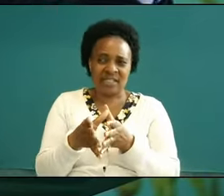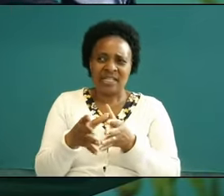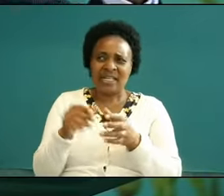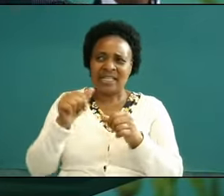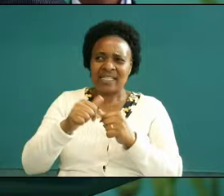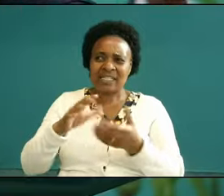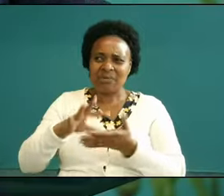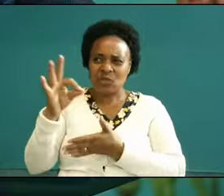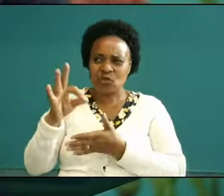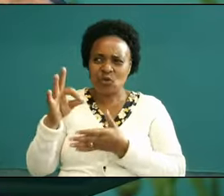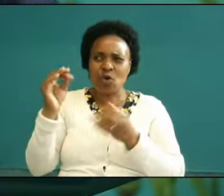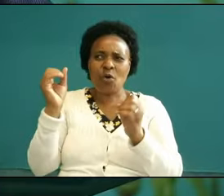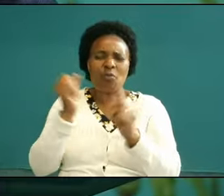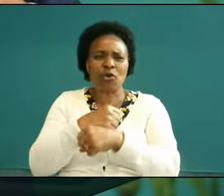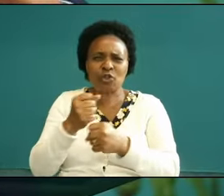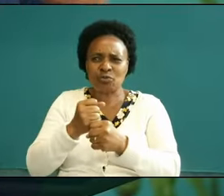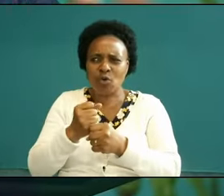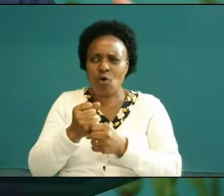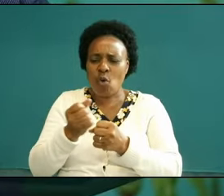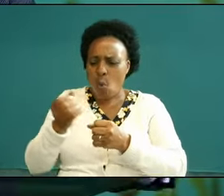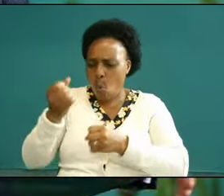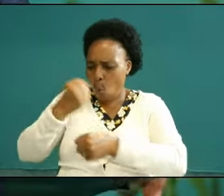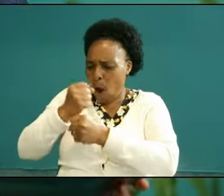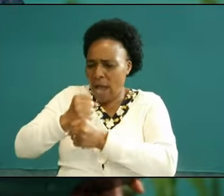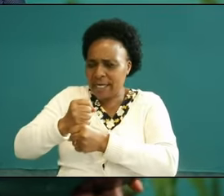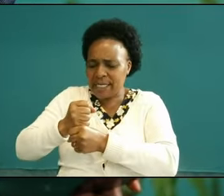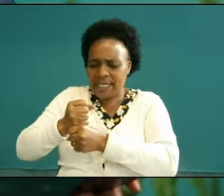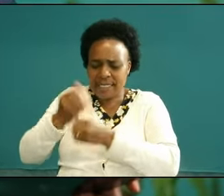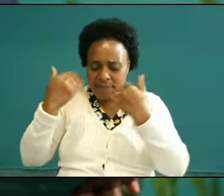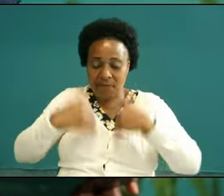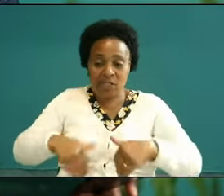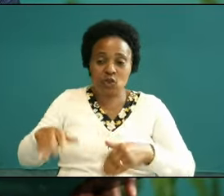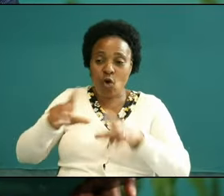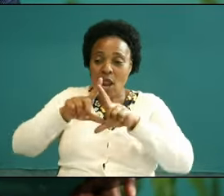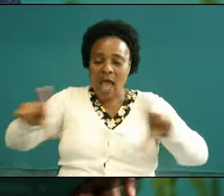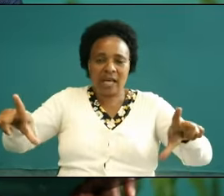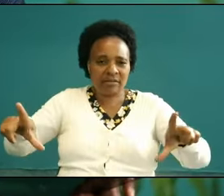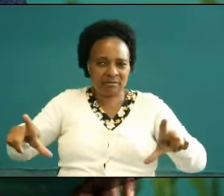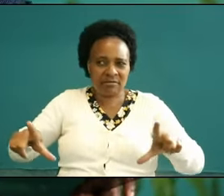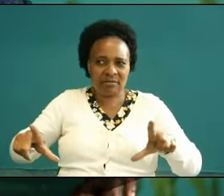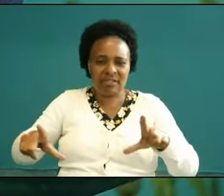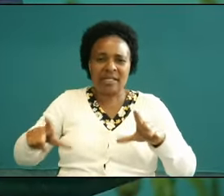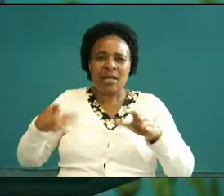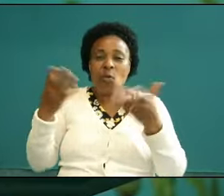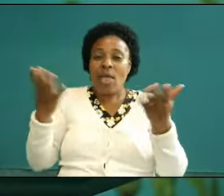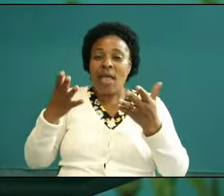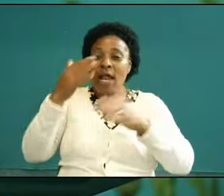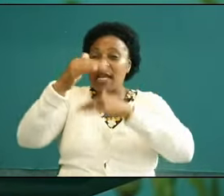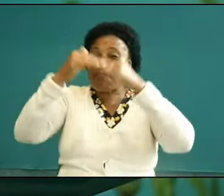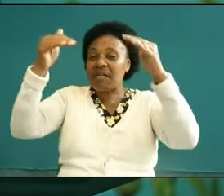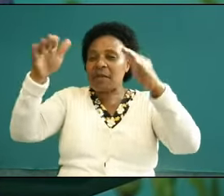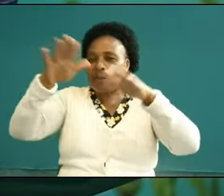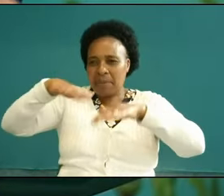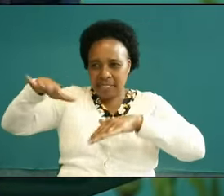that does not operate in the Physical Realm but in the Heavenly places no when Paul talks about